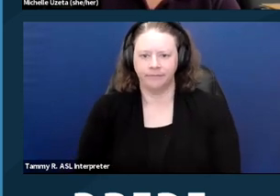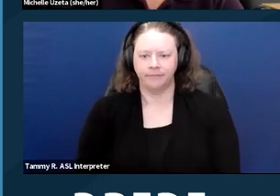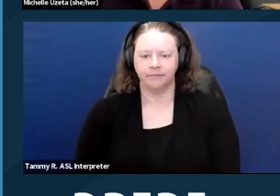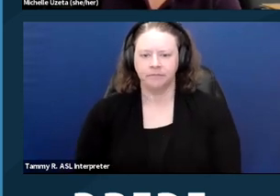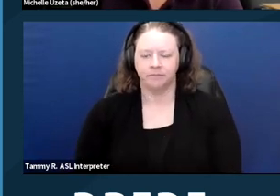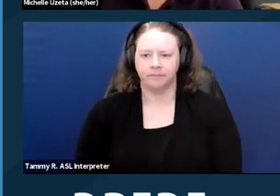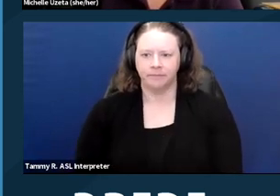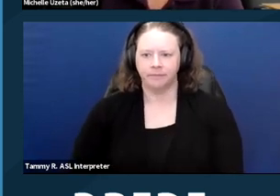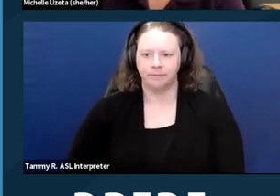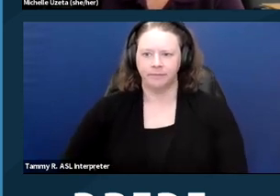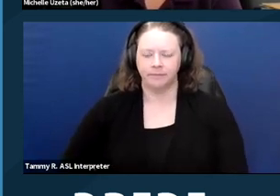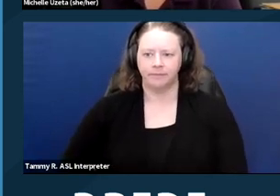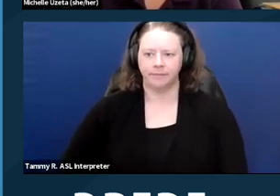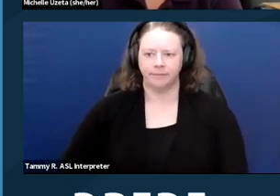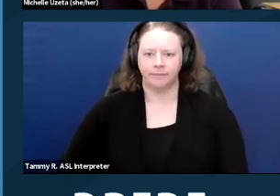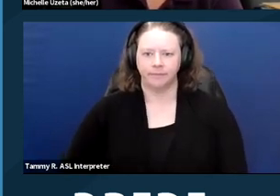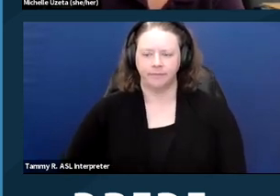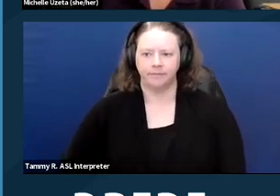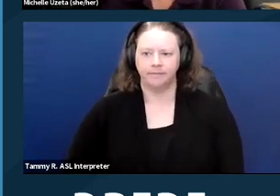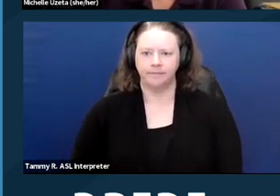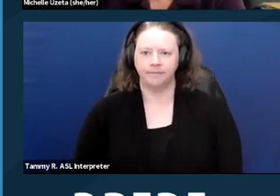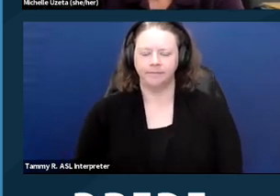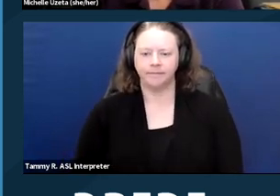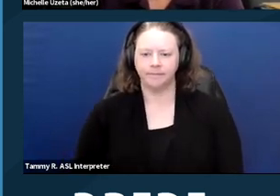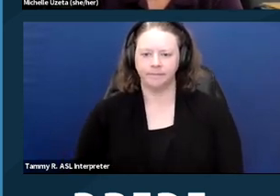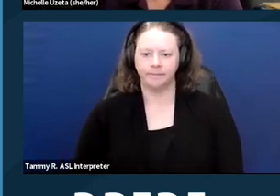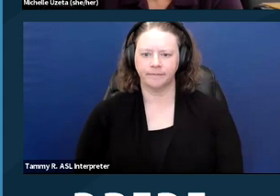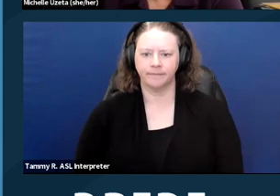and are disallowed under the fair housing laws. Next slide please.